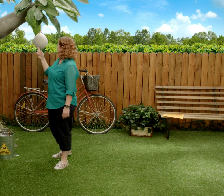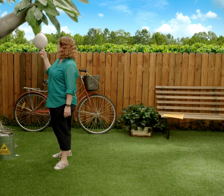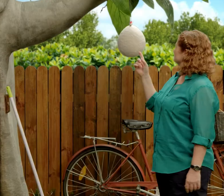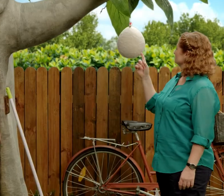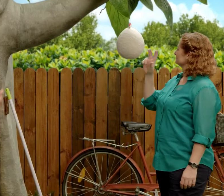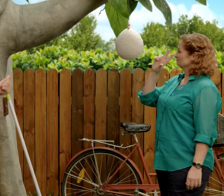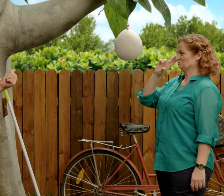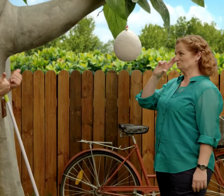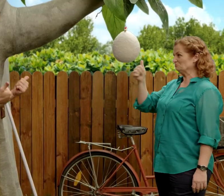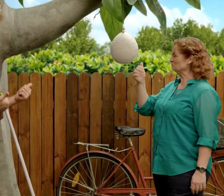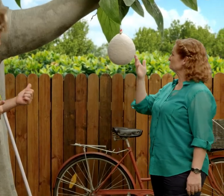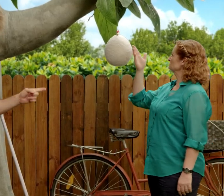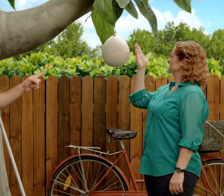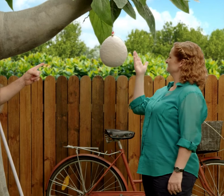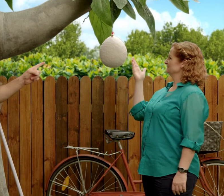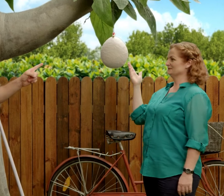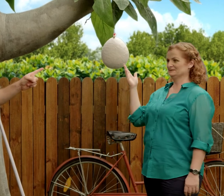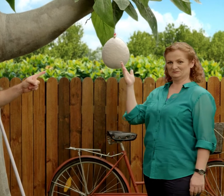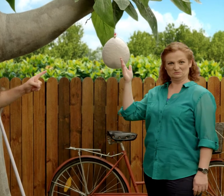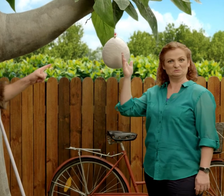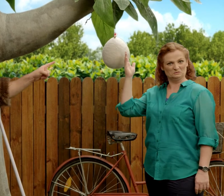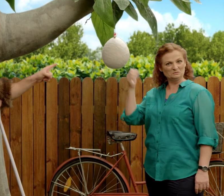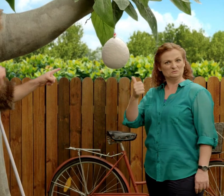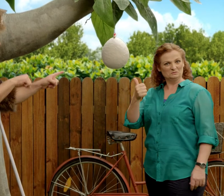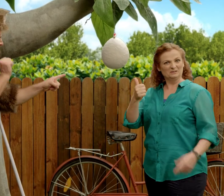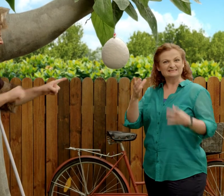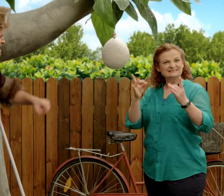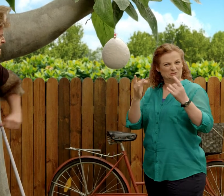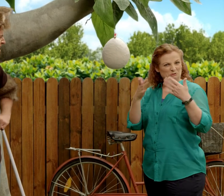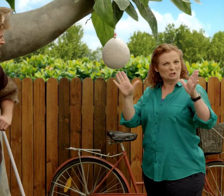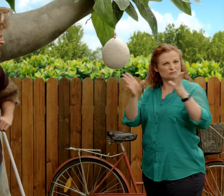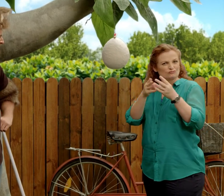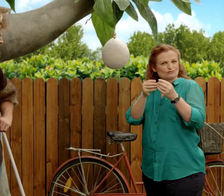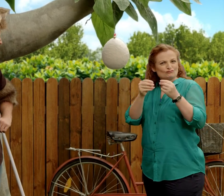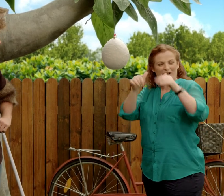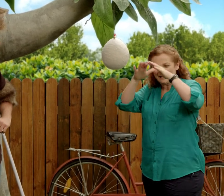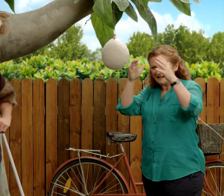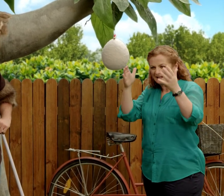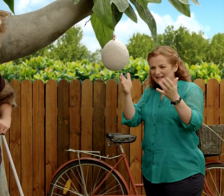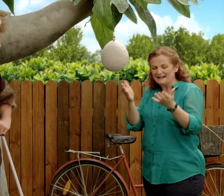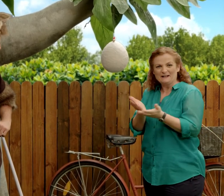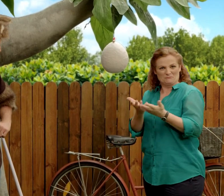Possum, your ball looks great. It's not sticky anymore, it's nice and dry,